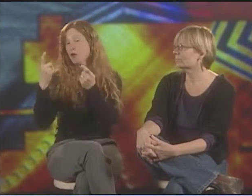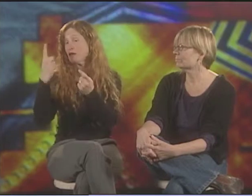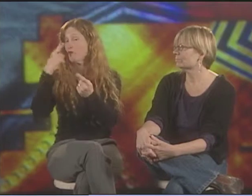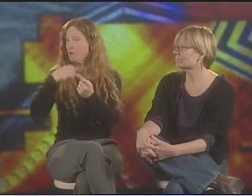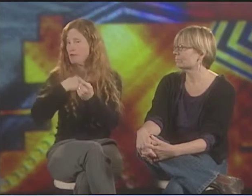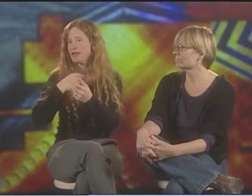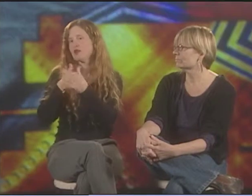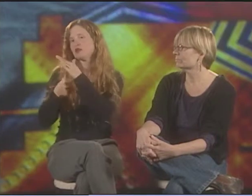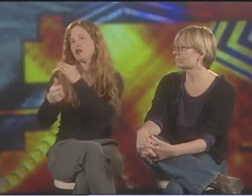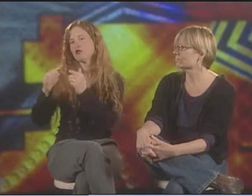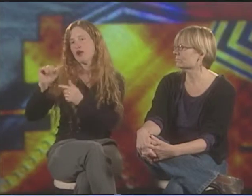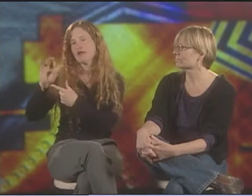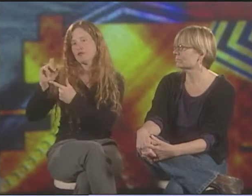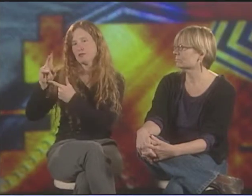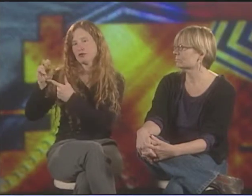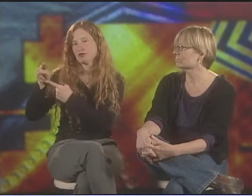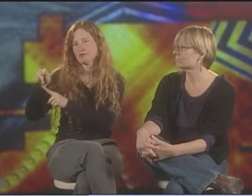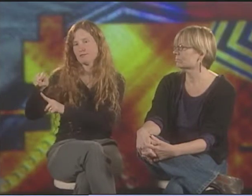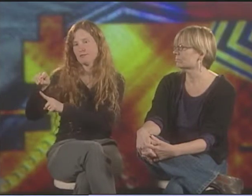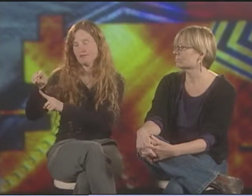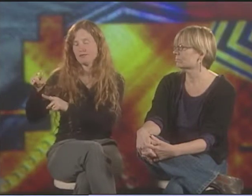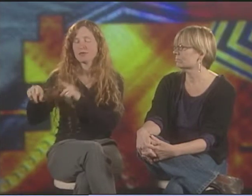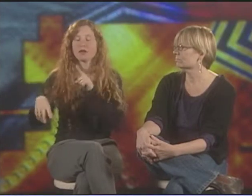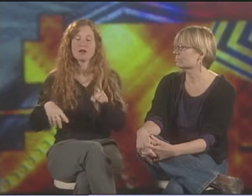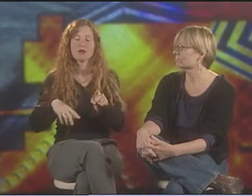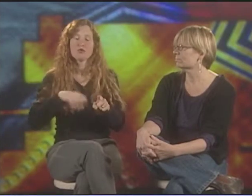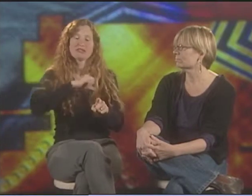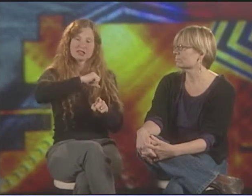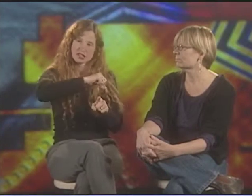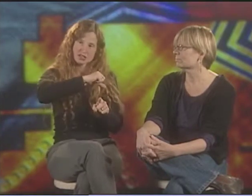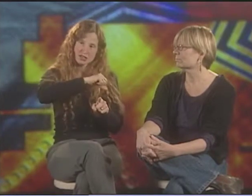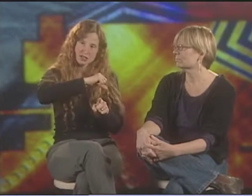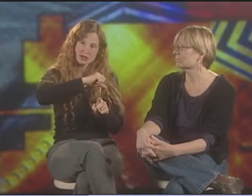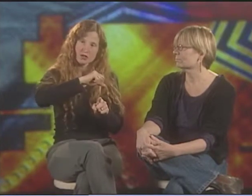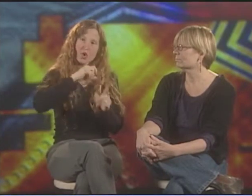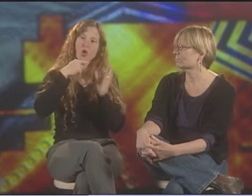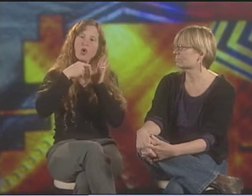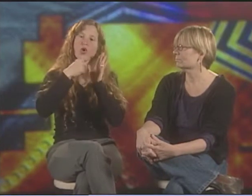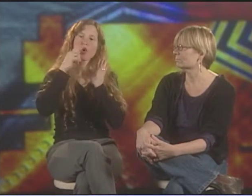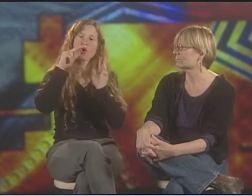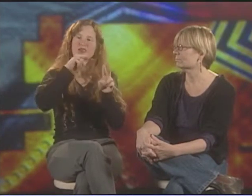CELEBRATION FOR ME IS UNDER THE LABEL OF AFFIRMATION ART. AND RESISTANCE...